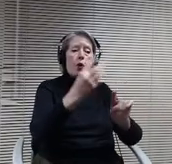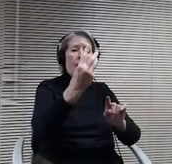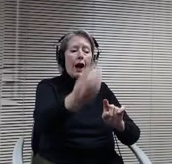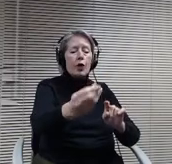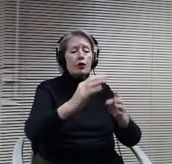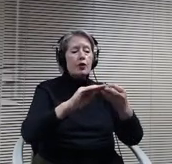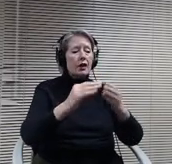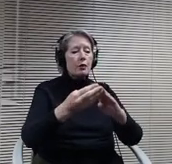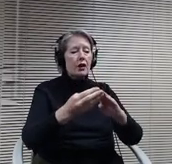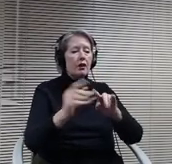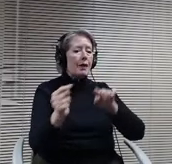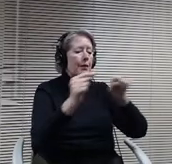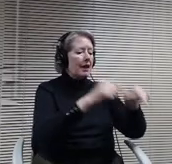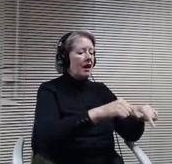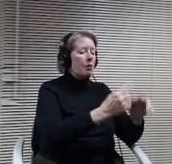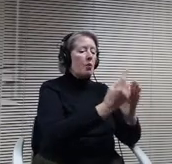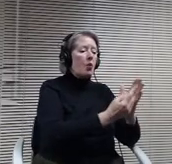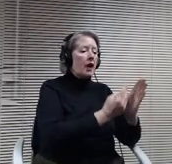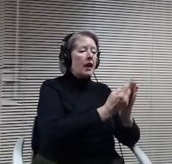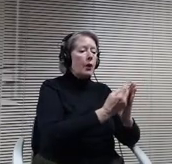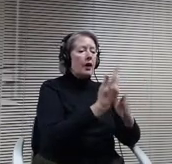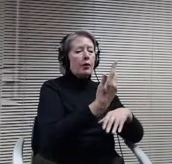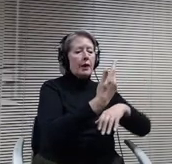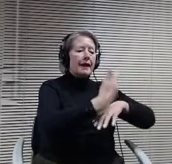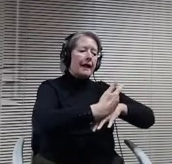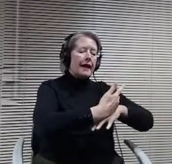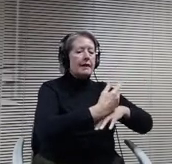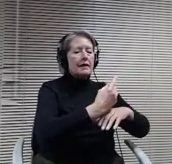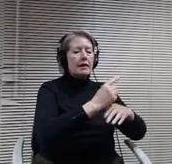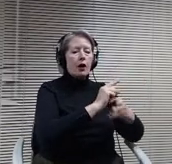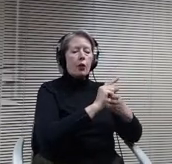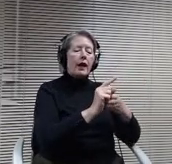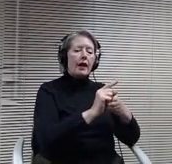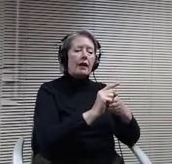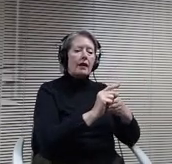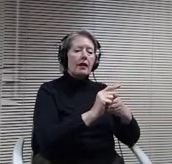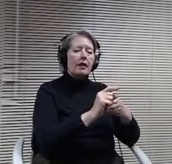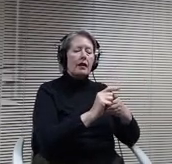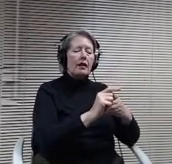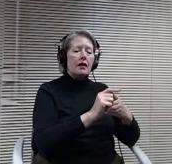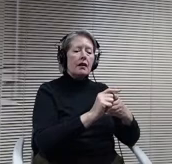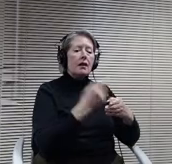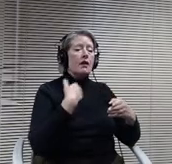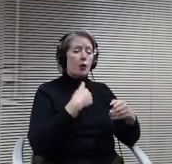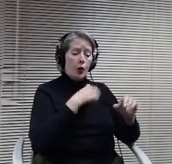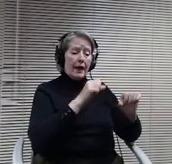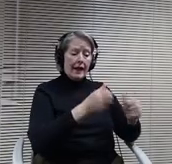days a week and so we can serve a significantly higher number of students with greater flexibility in that building.